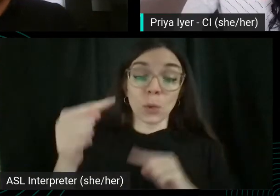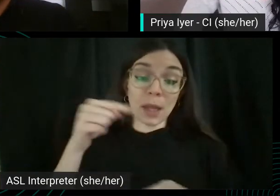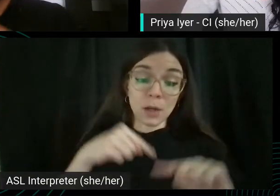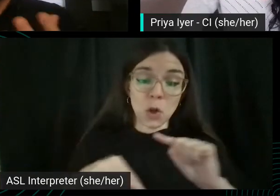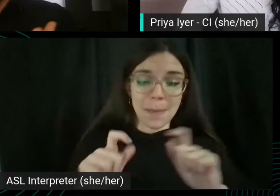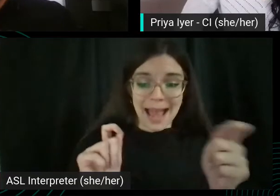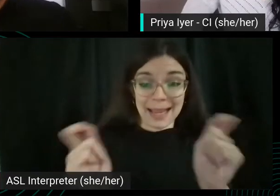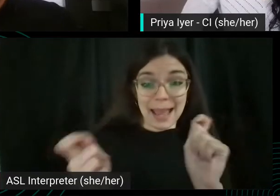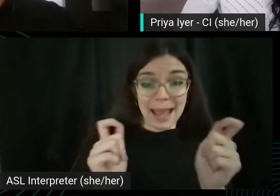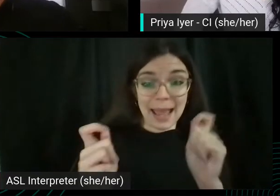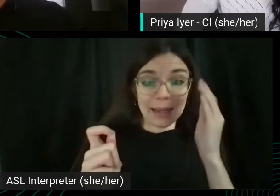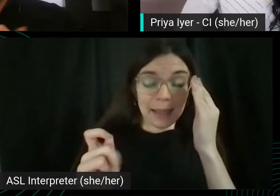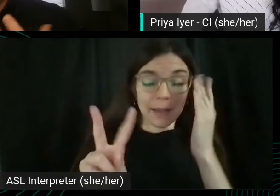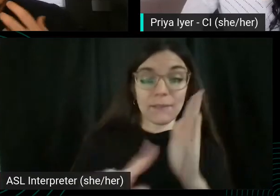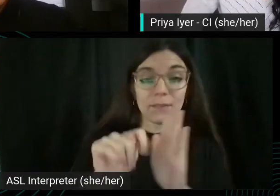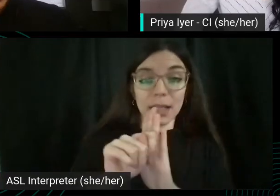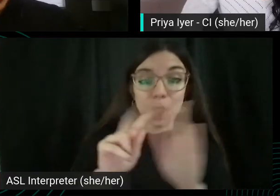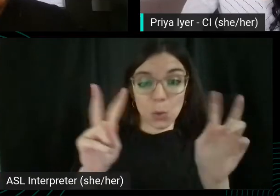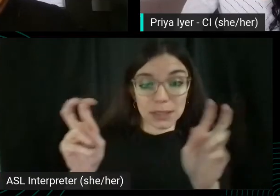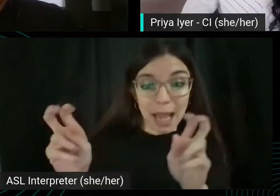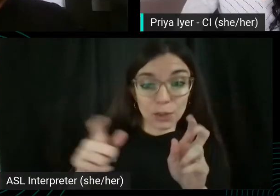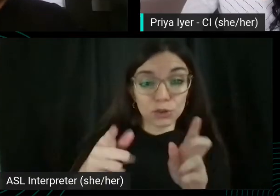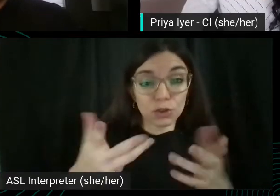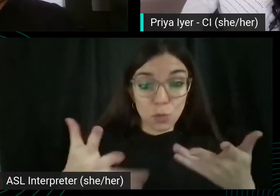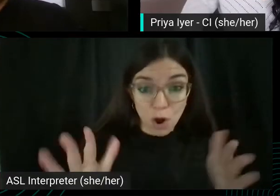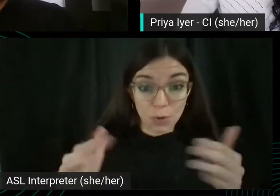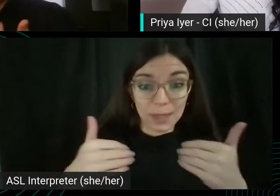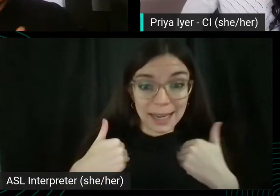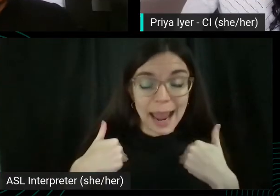We're back in edit the video titles and you already have to just Rethink.